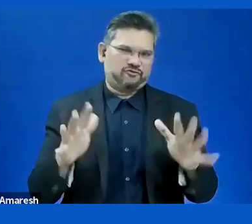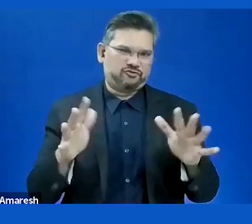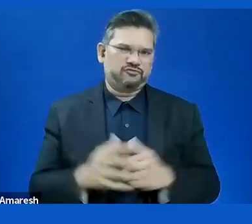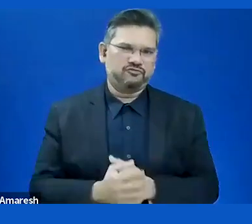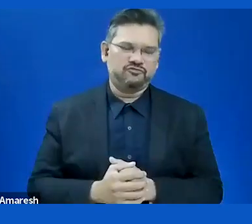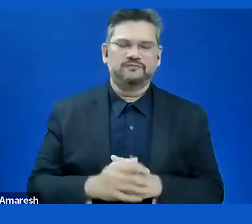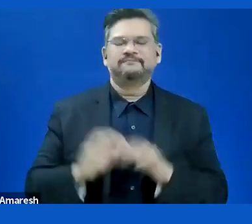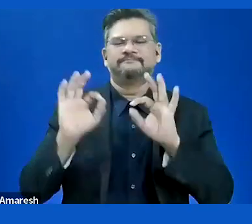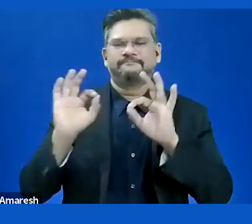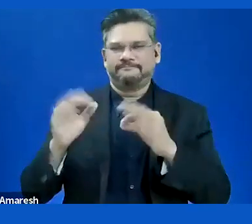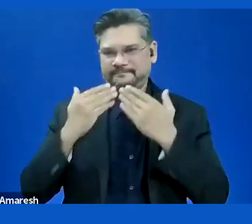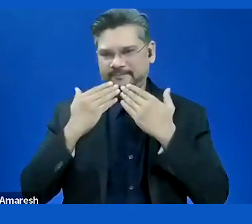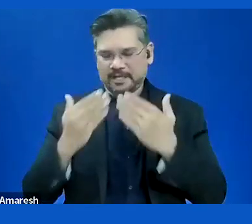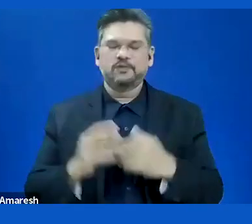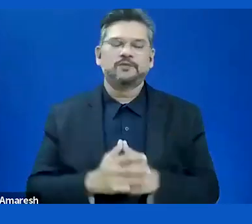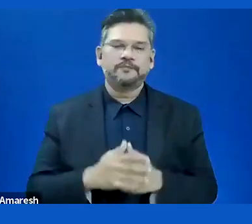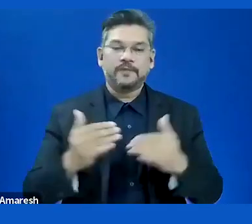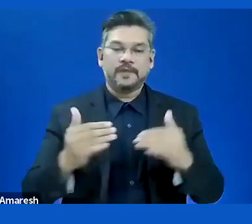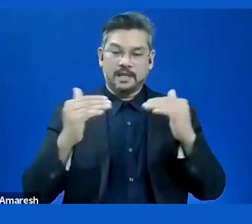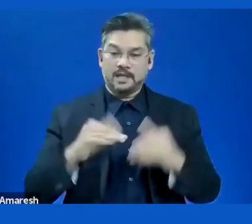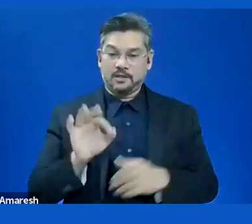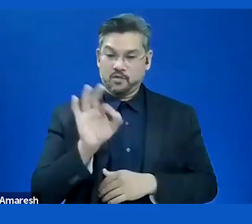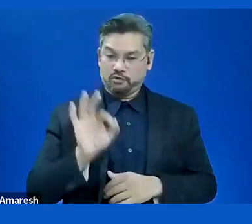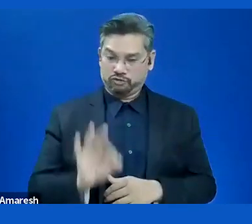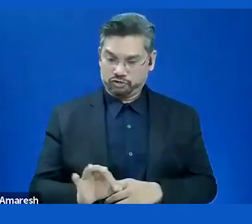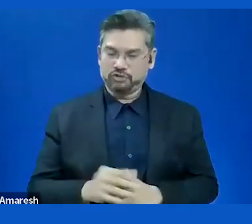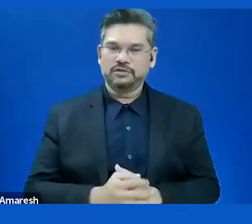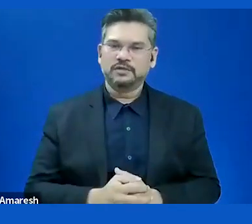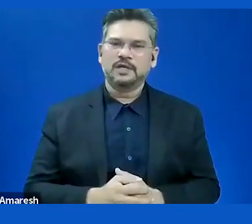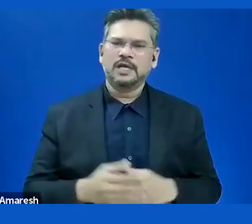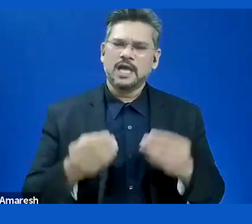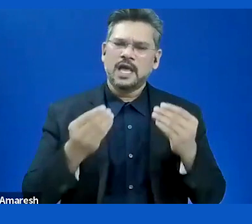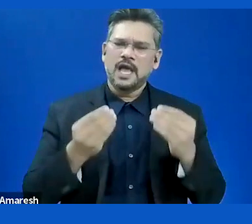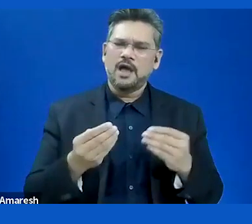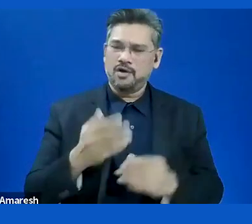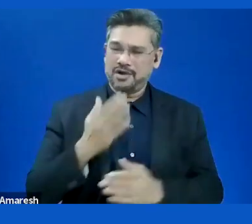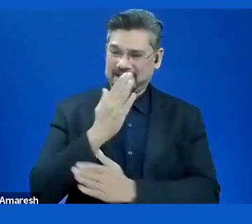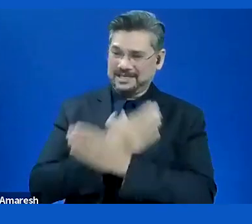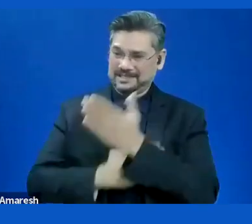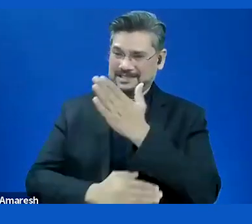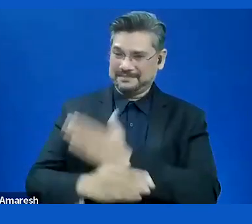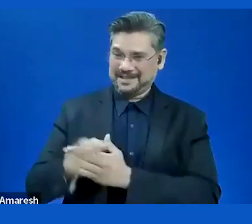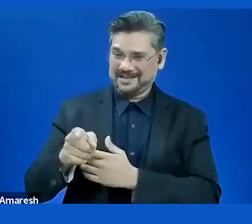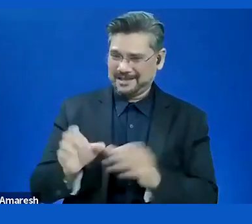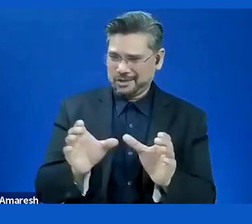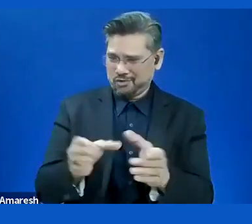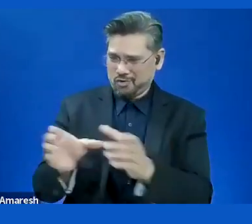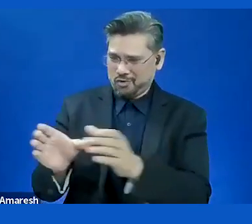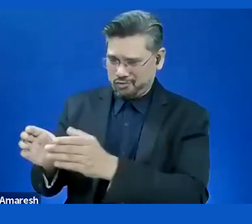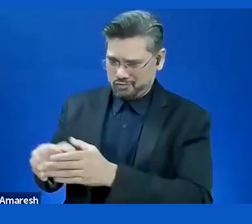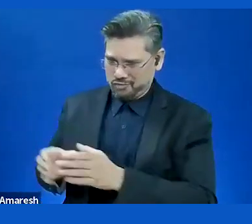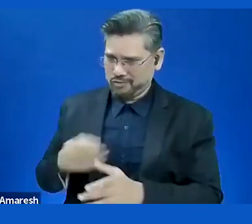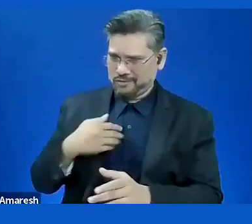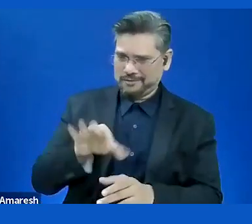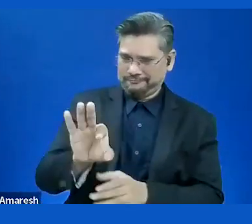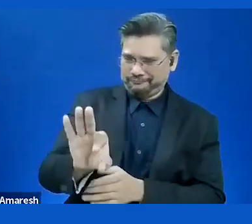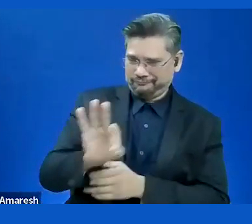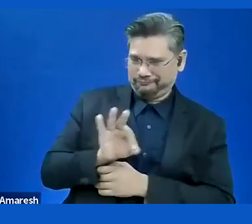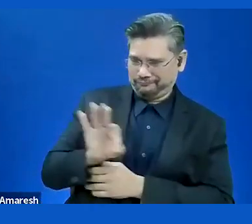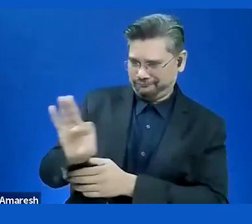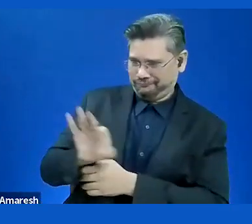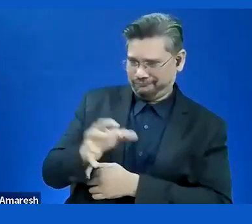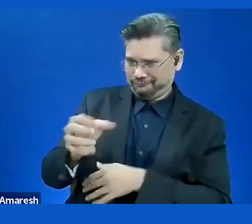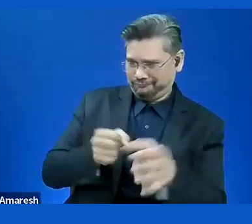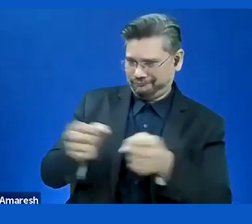the audience is how to select disability groups when selecting users for research? I will give